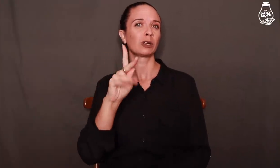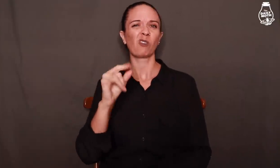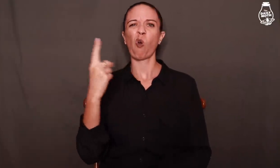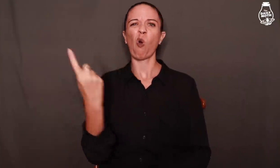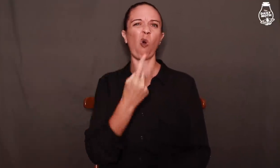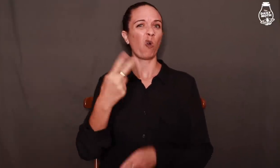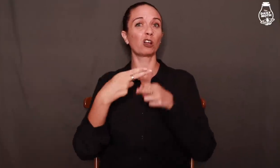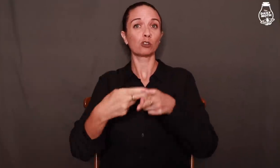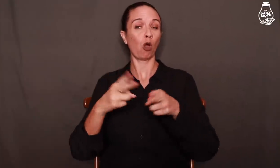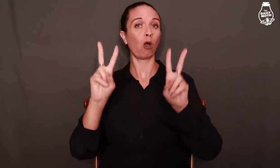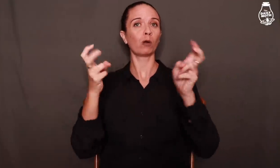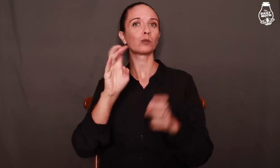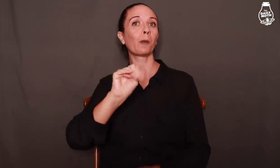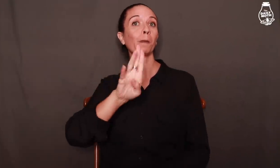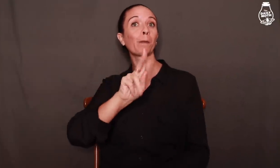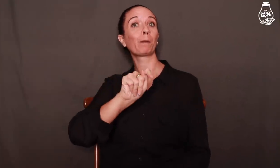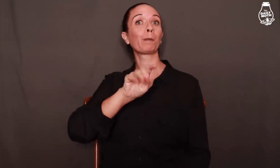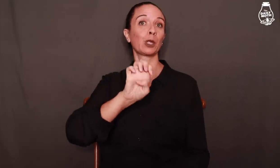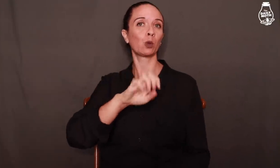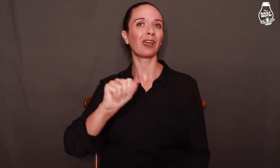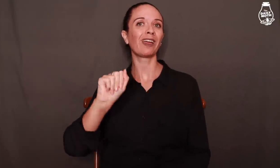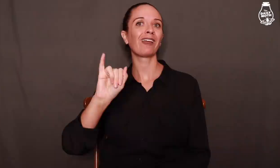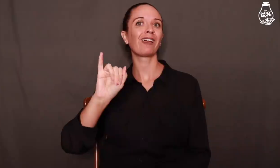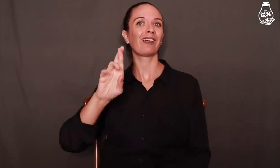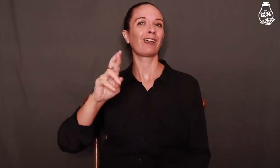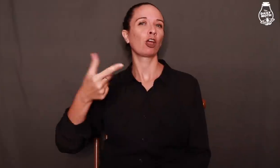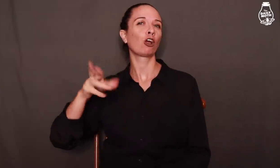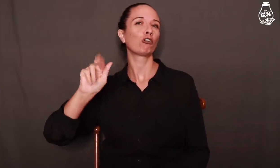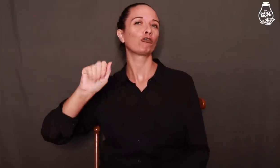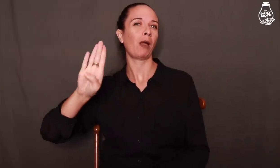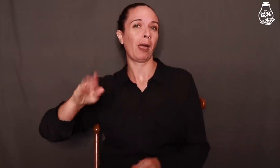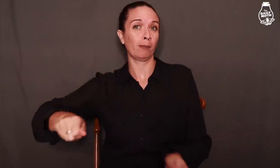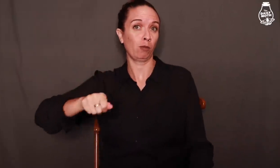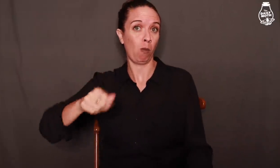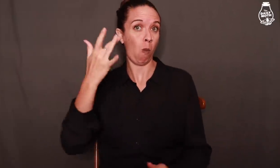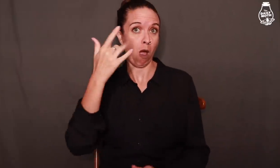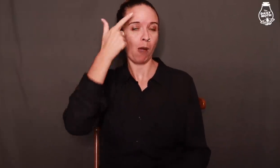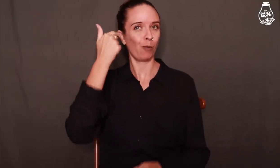trick that has always been called the "mute" air/grab